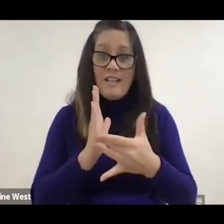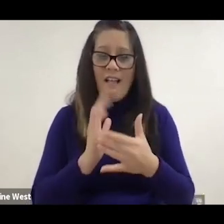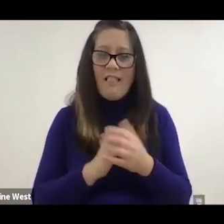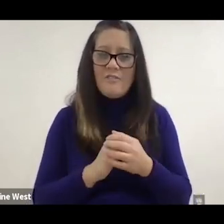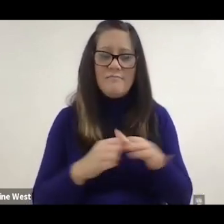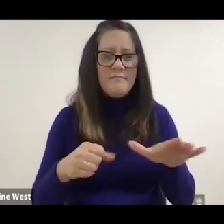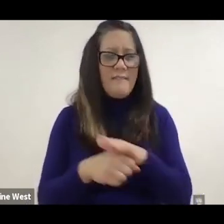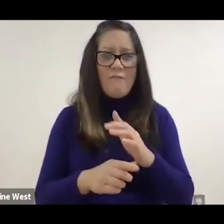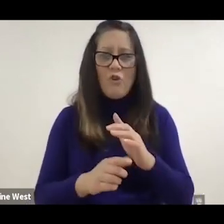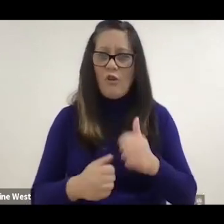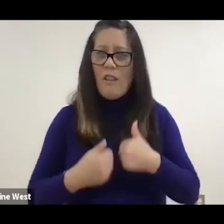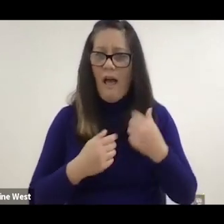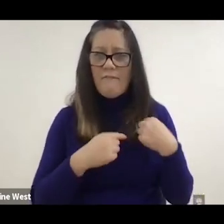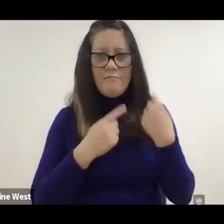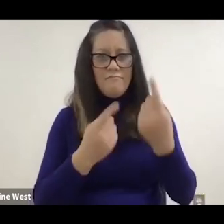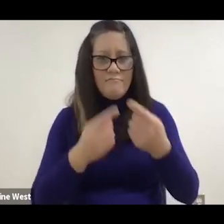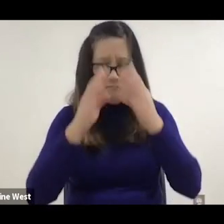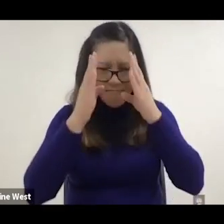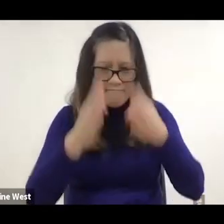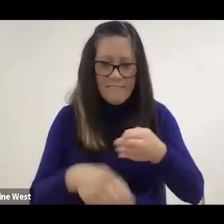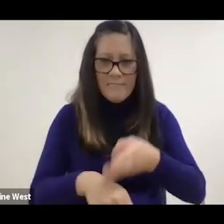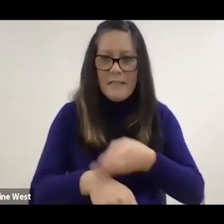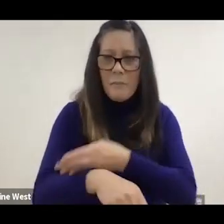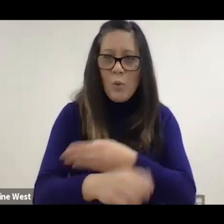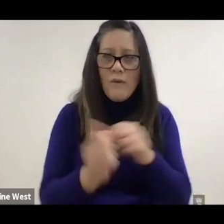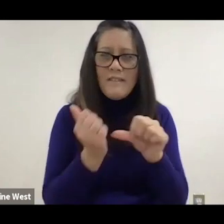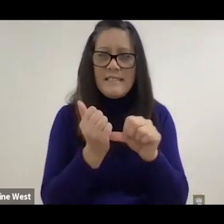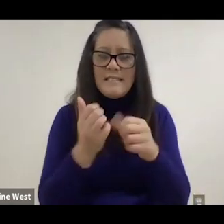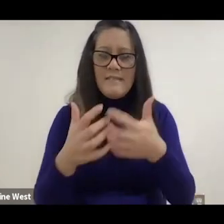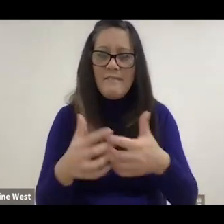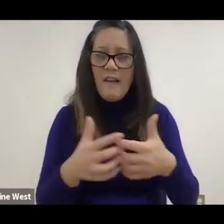he's dedicated his life to improving assistive devices for people with disabilities.